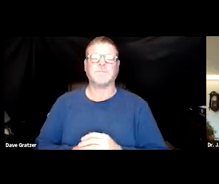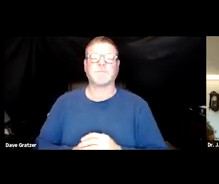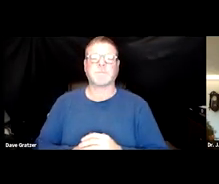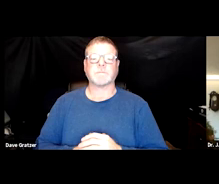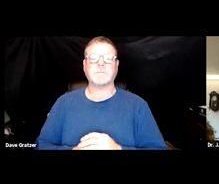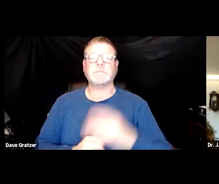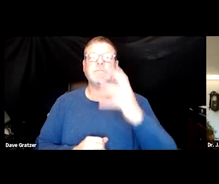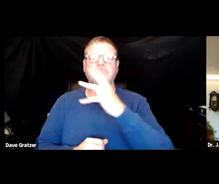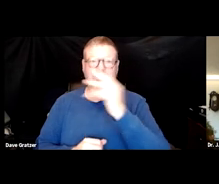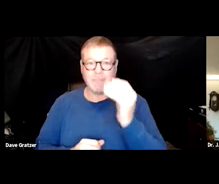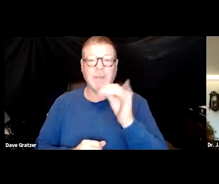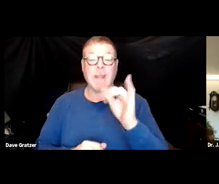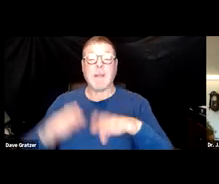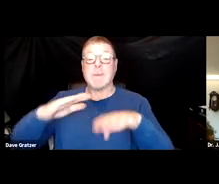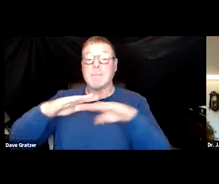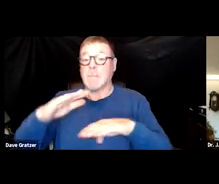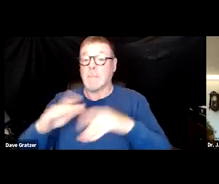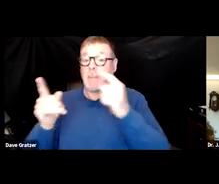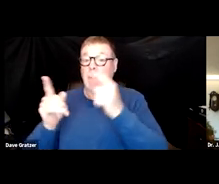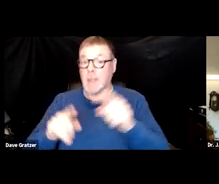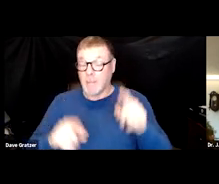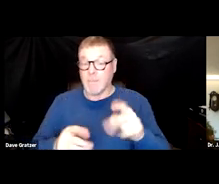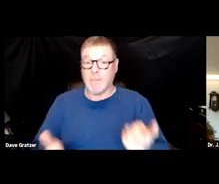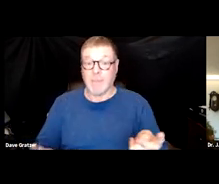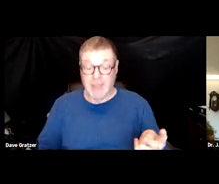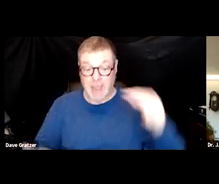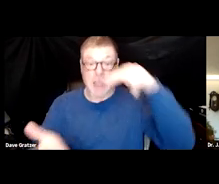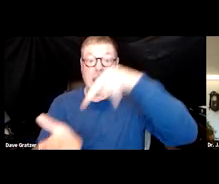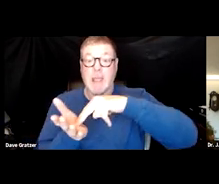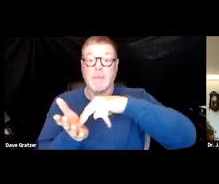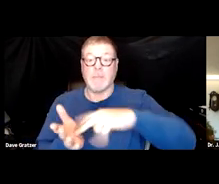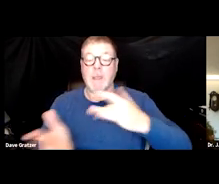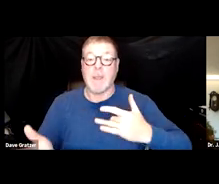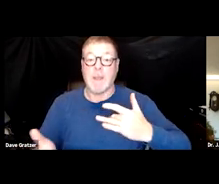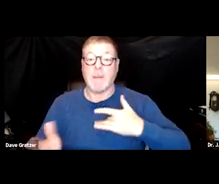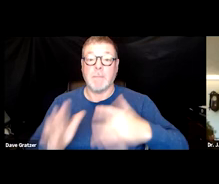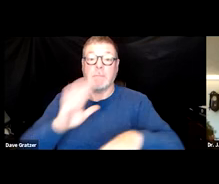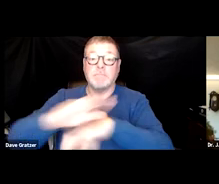and so basically what happens when these individuals stand up, their blood pressure is unable to